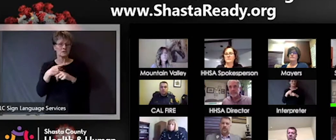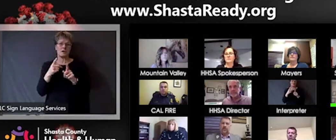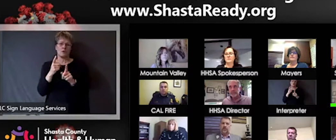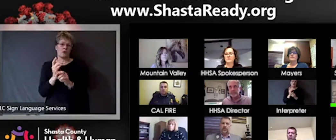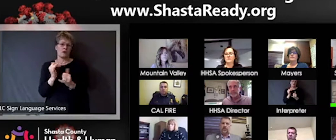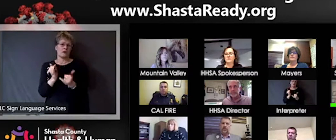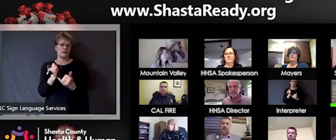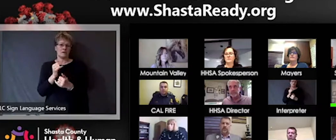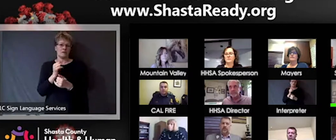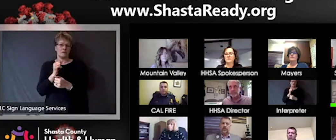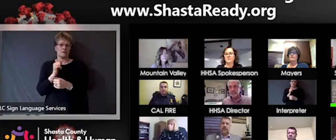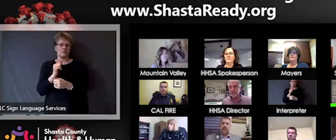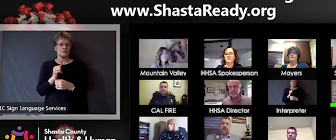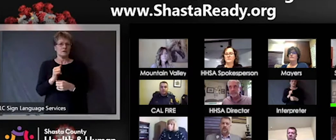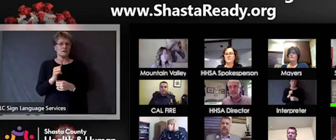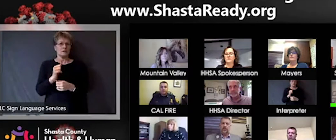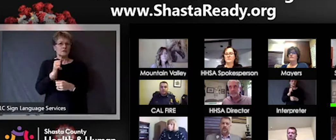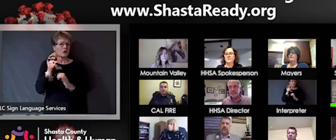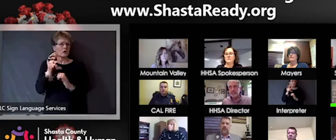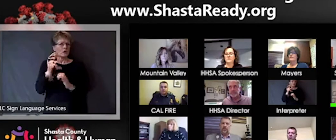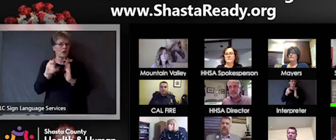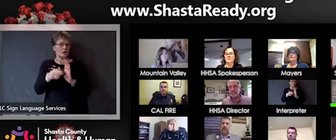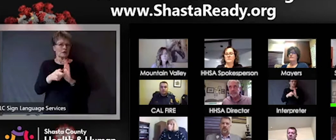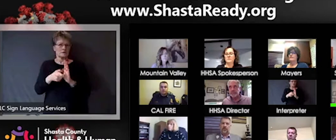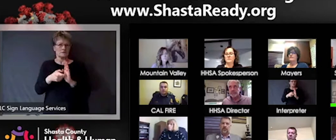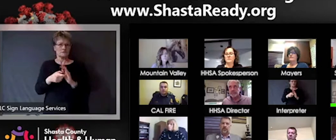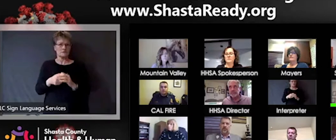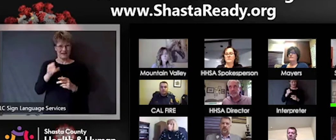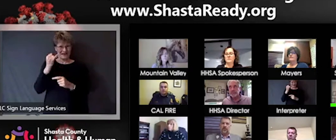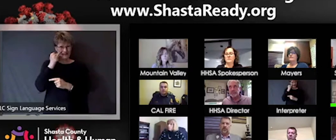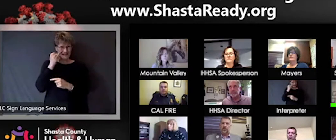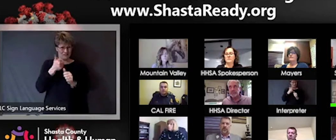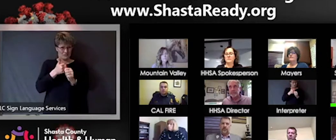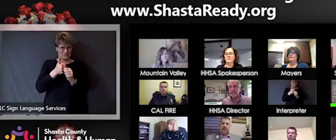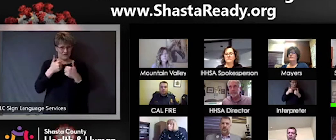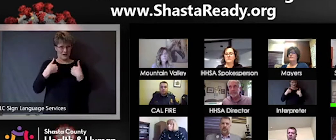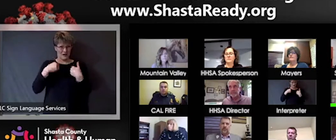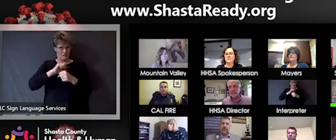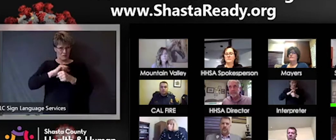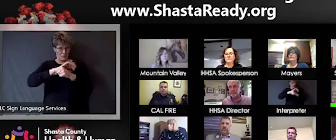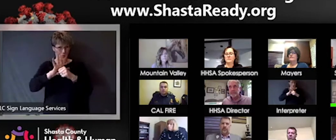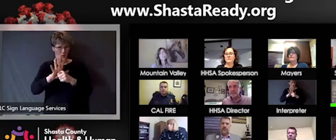anybody who has COVID-19 symptoms and and particularly if you think that your